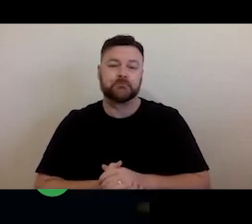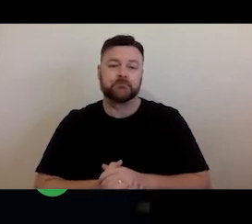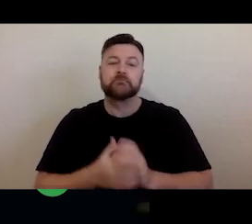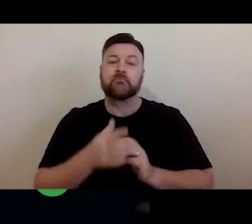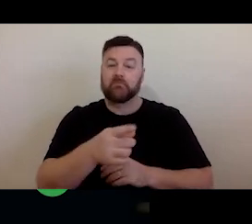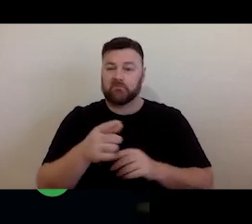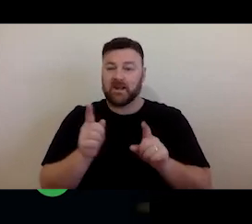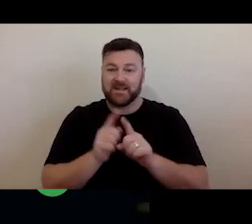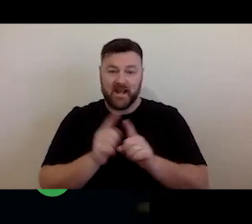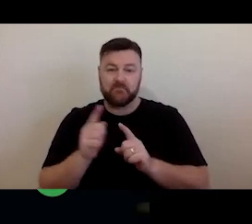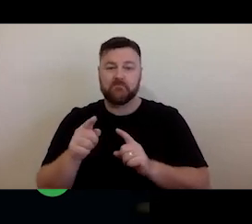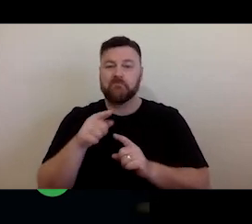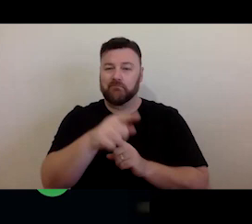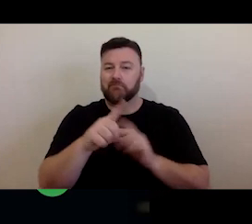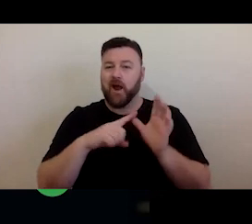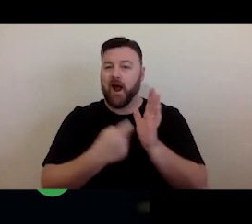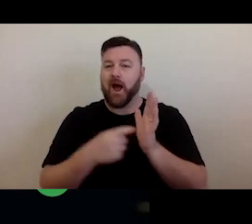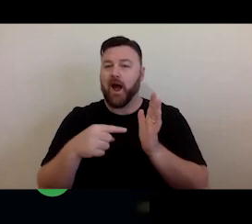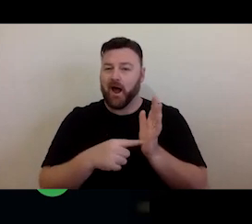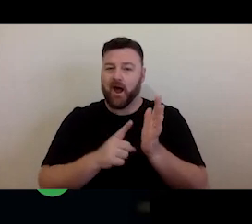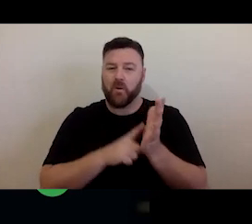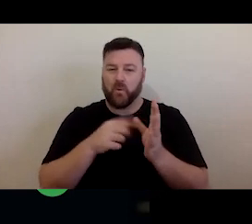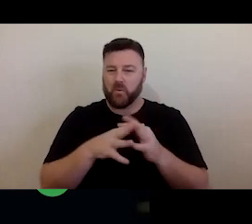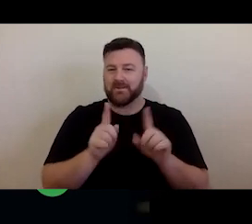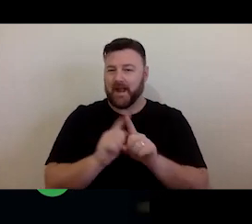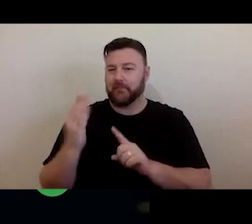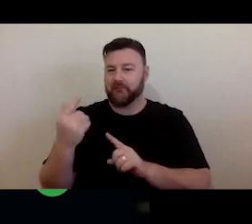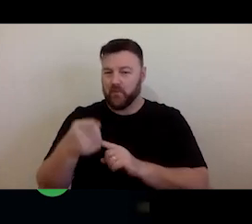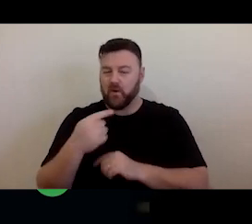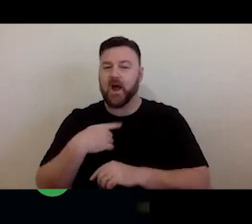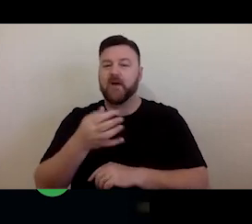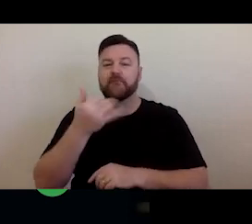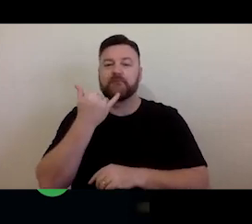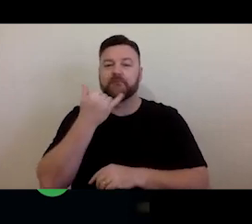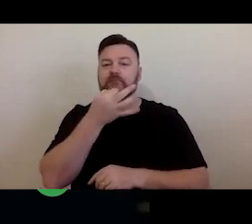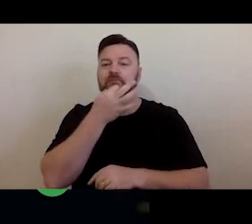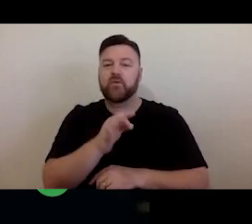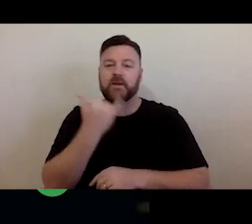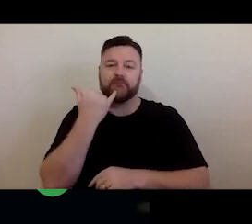Arts Law runs a legal advice service. They have a free telephone legal advice service and they have a